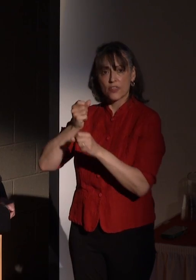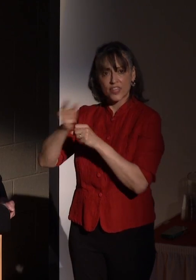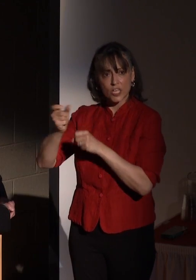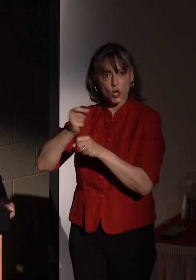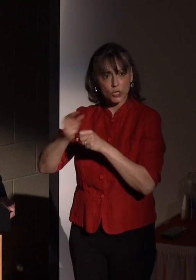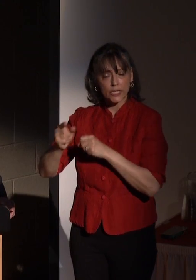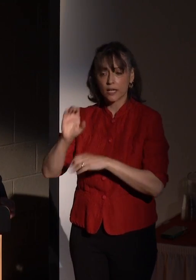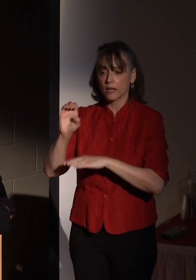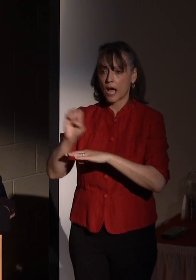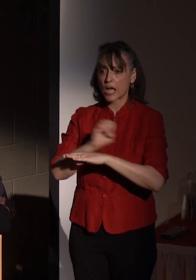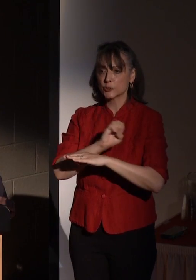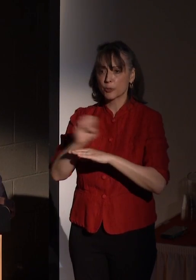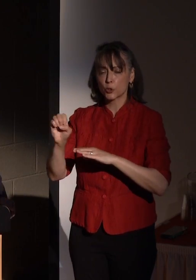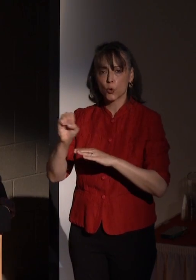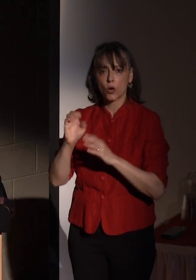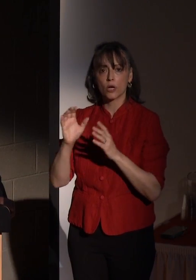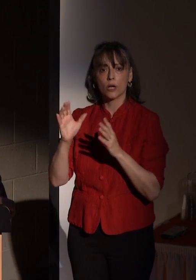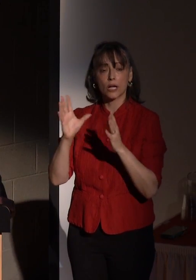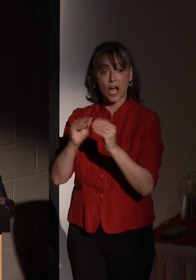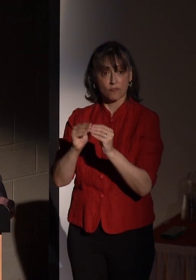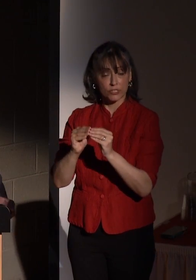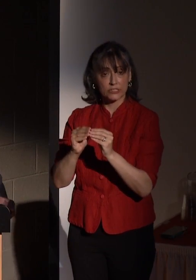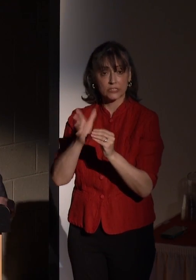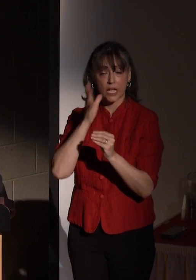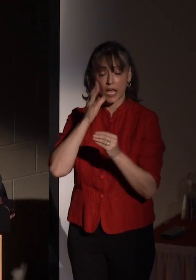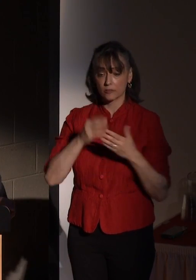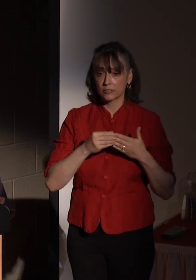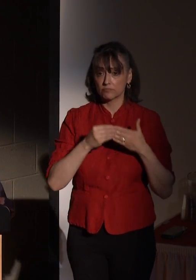mentoring student entrepreneur teams.